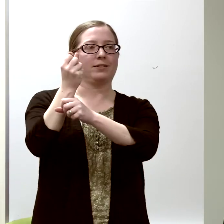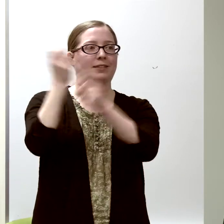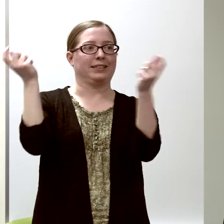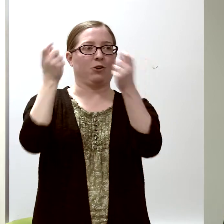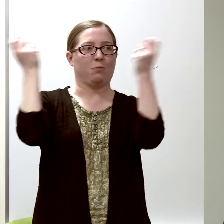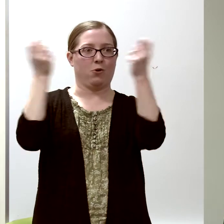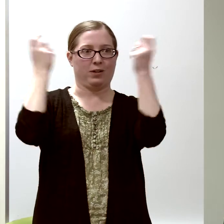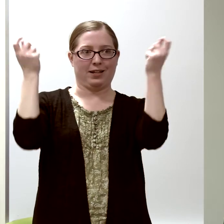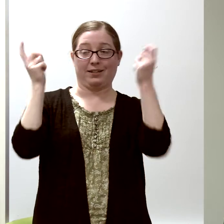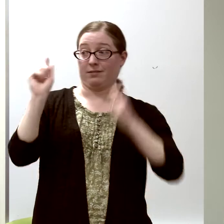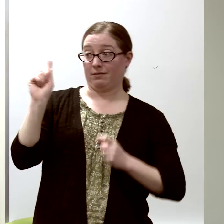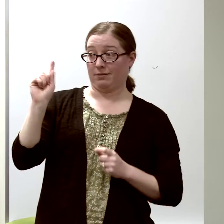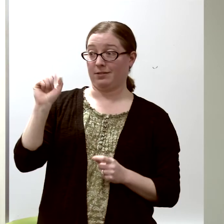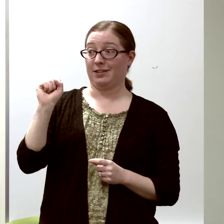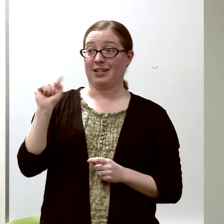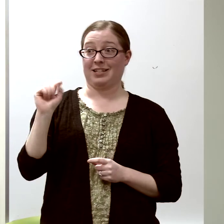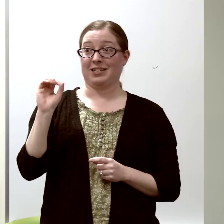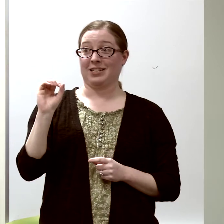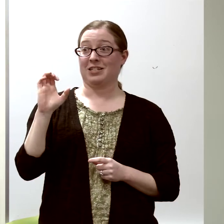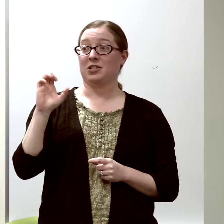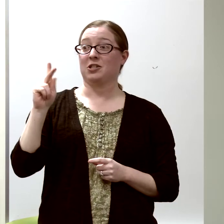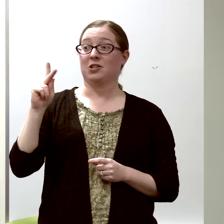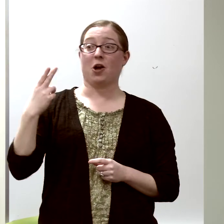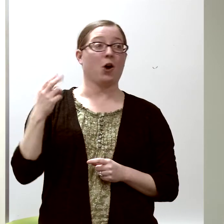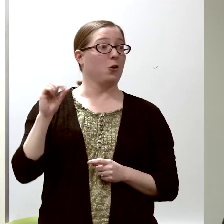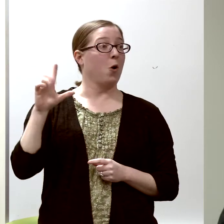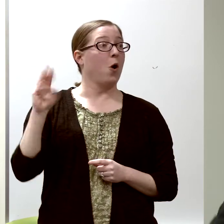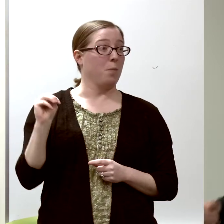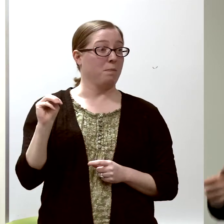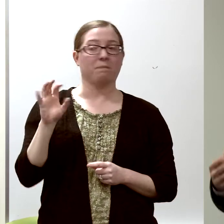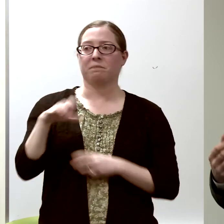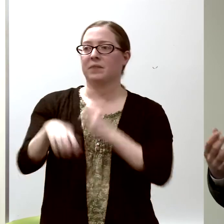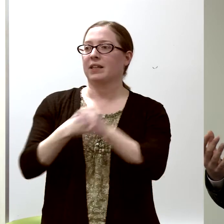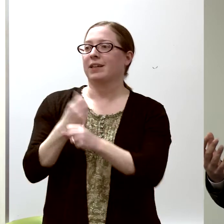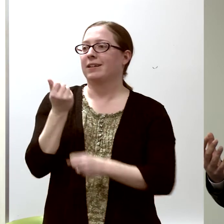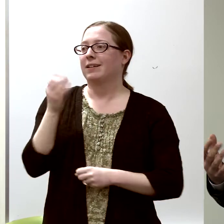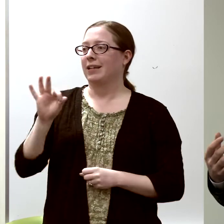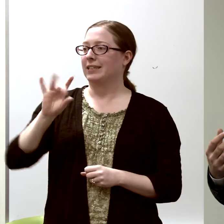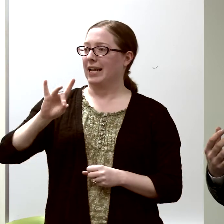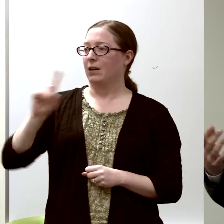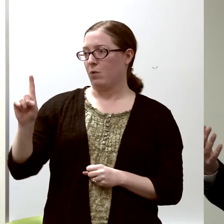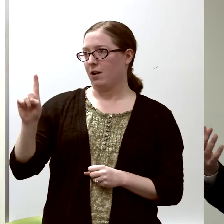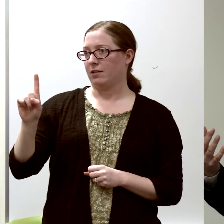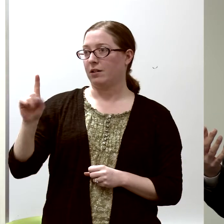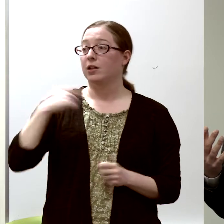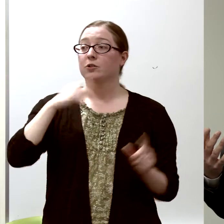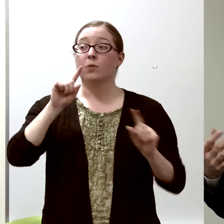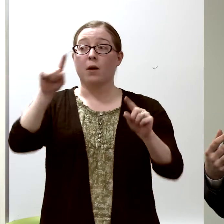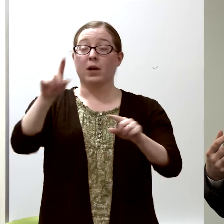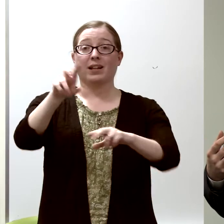in Stockholm, and it was in 1981, and I sat there